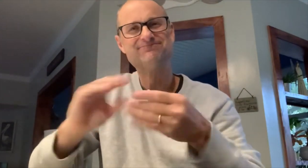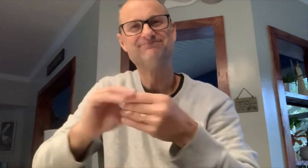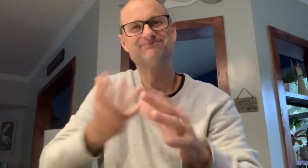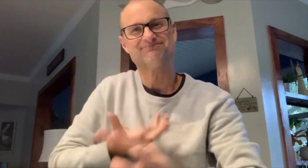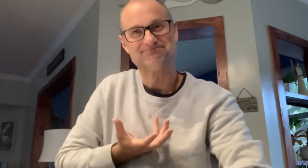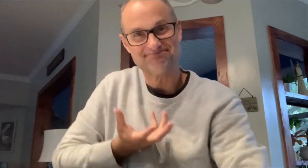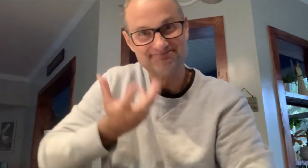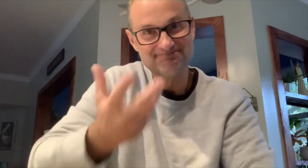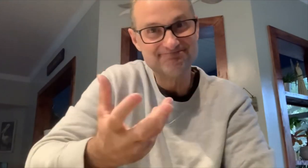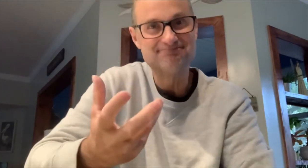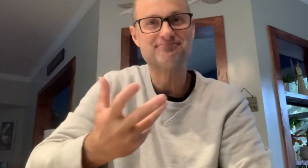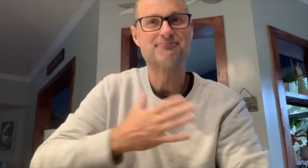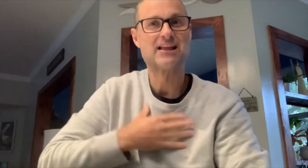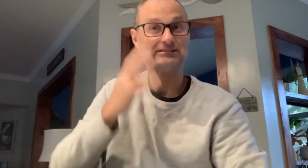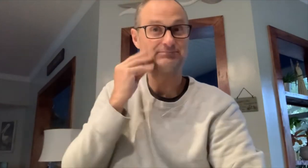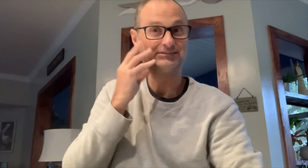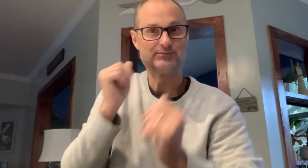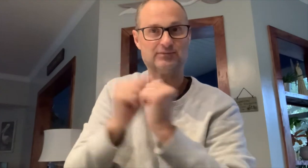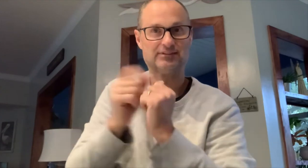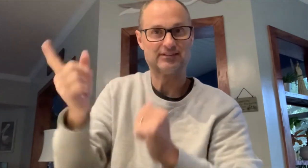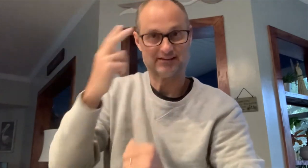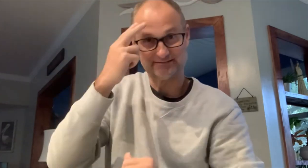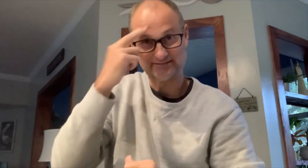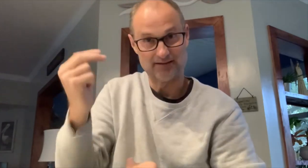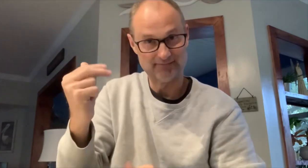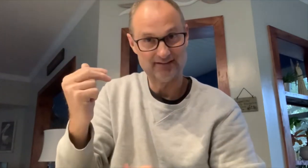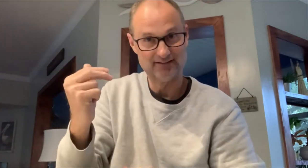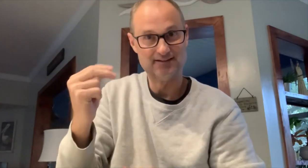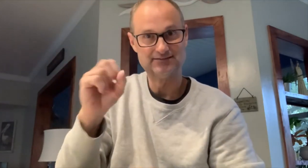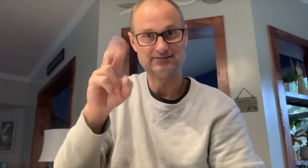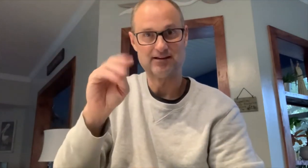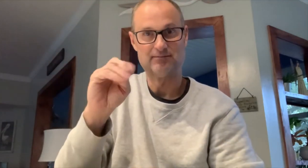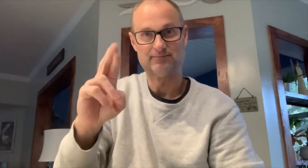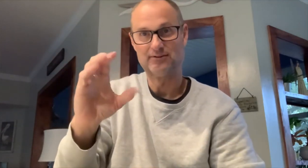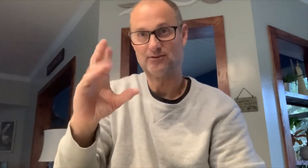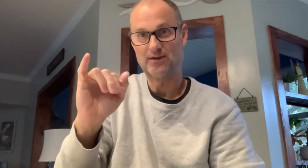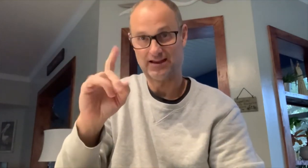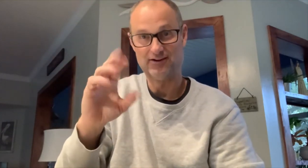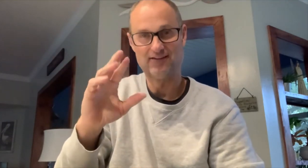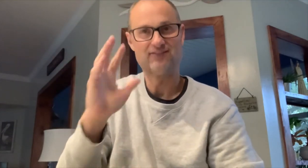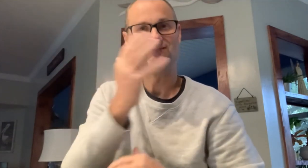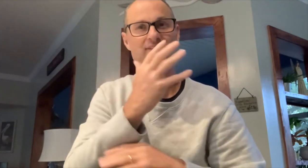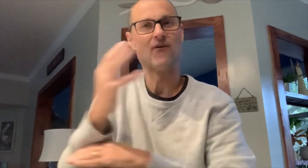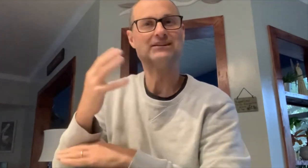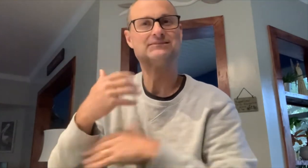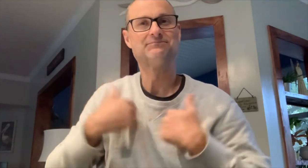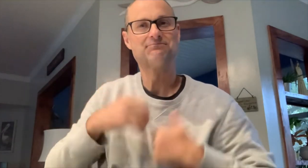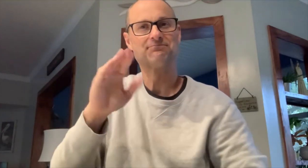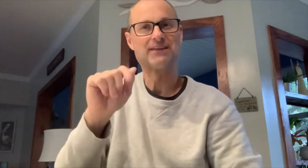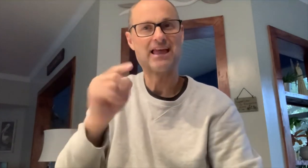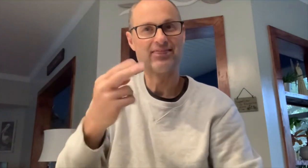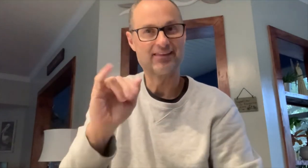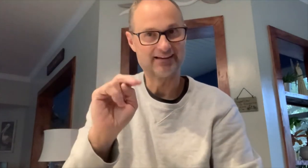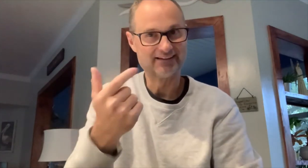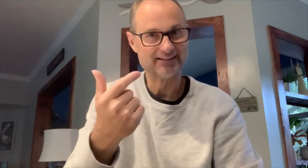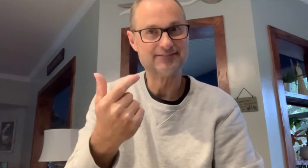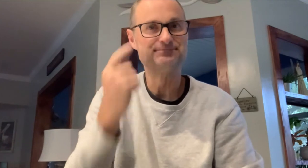I want to share with you my experience of forest bathing, or forest therapy,